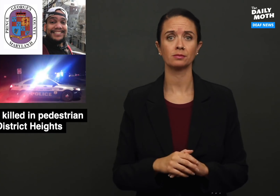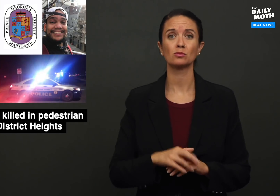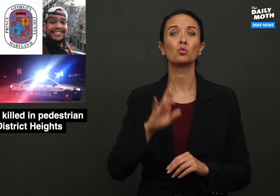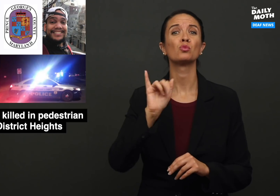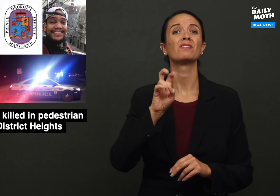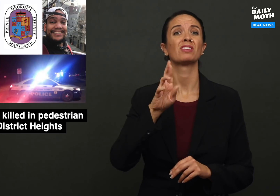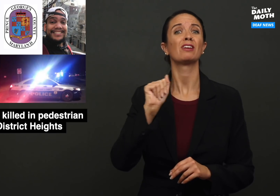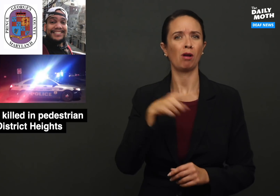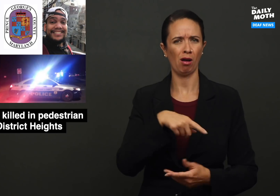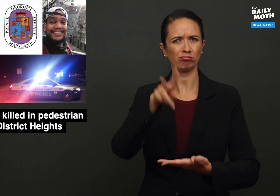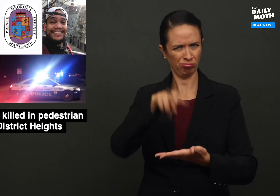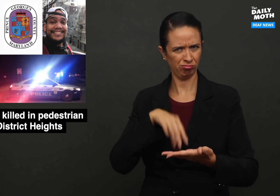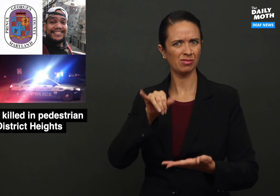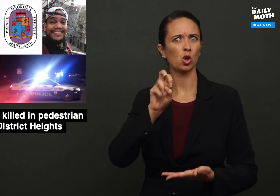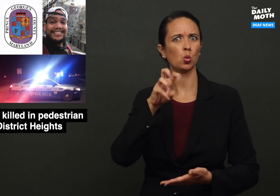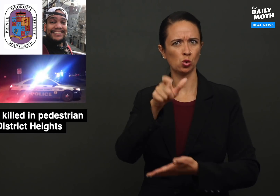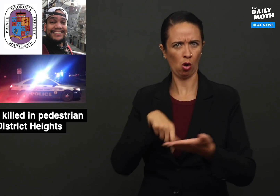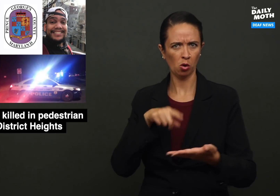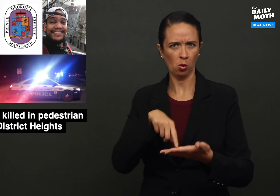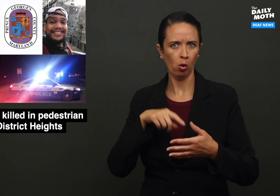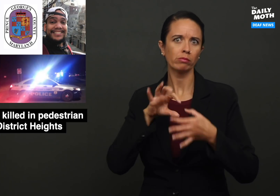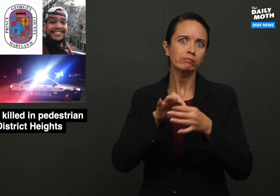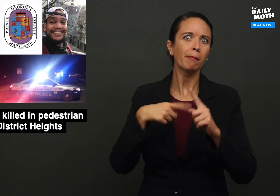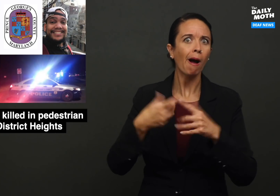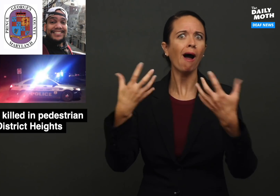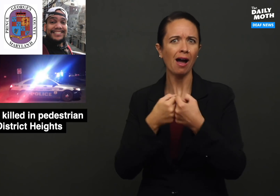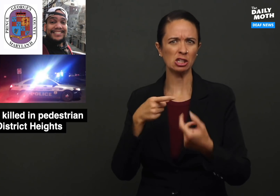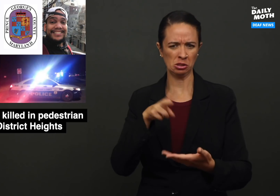When Rivera read news articles about the accident,